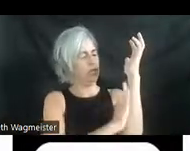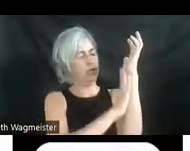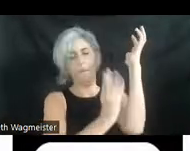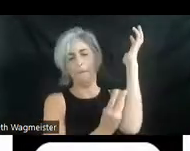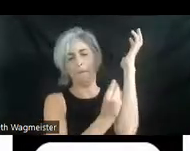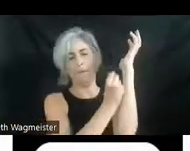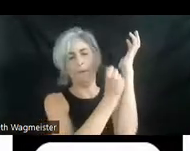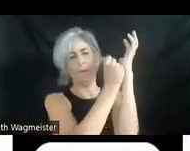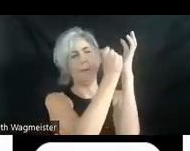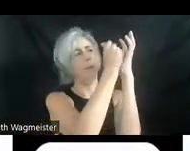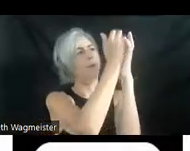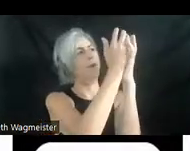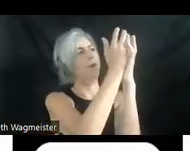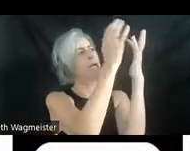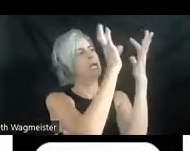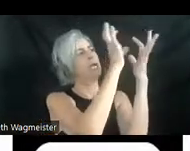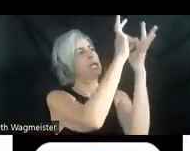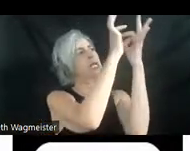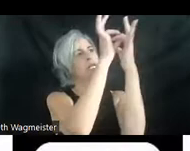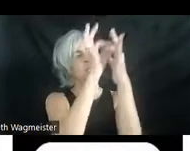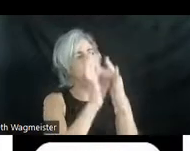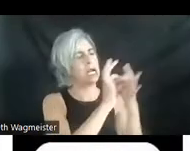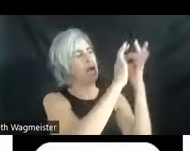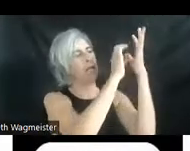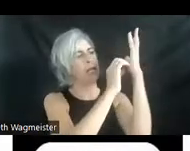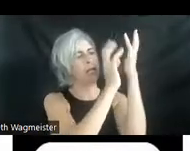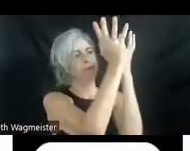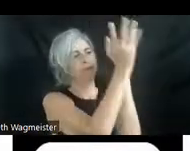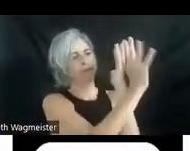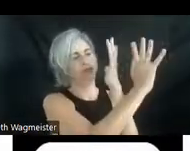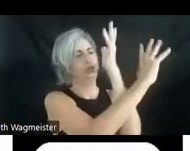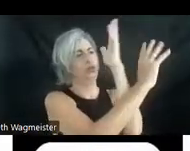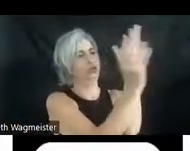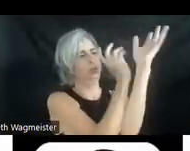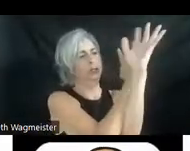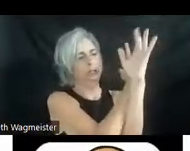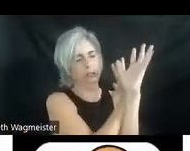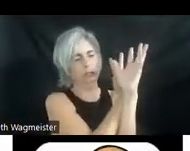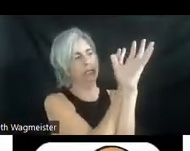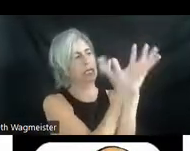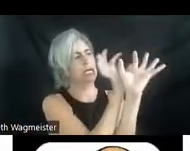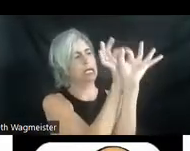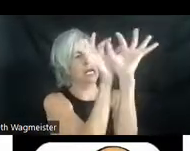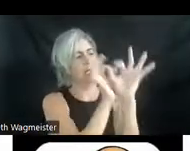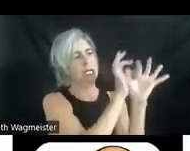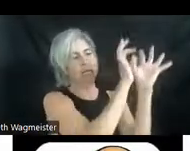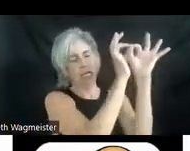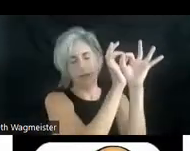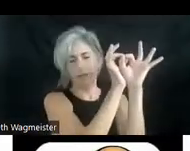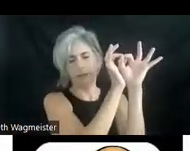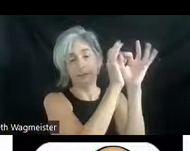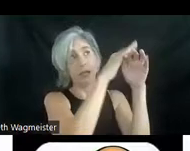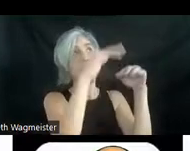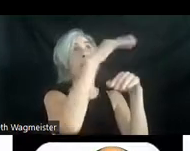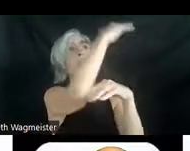the network of connecting tree limbs and discover their joints. Above his head Mohammed's fingers